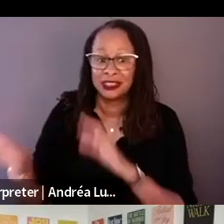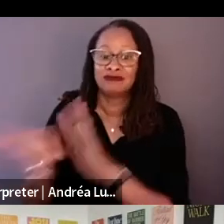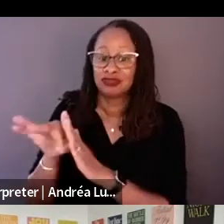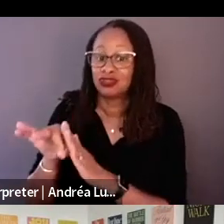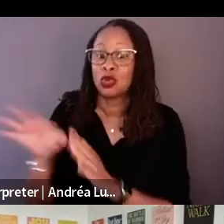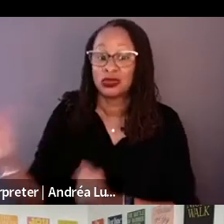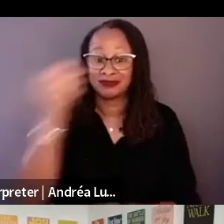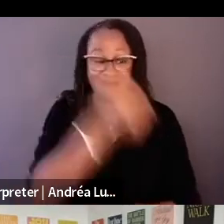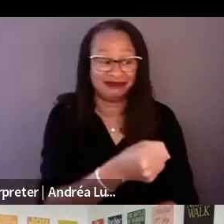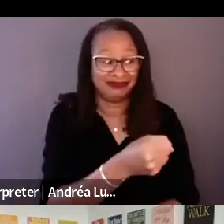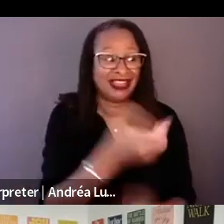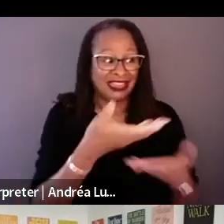factory selling the vest.